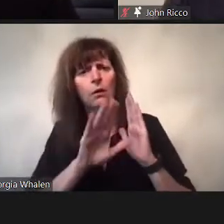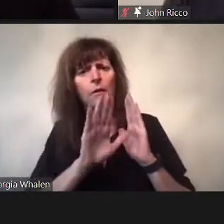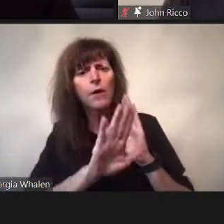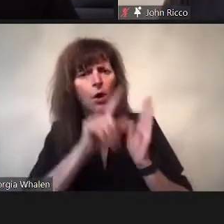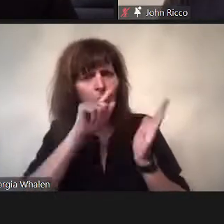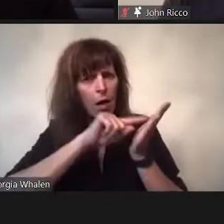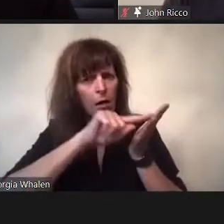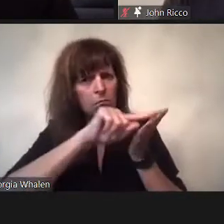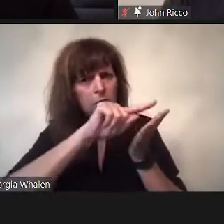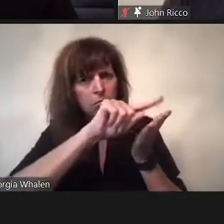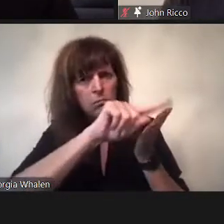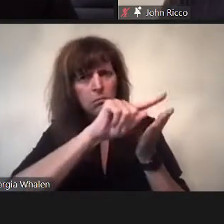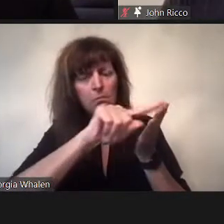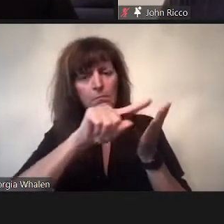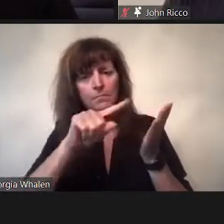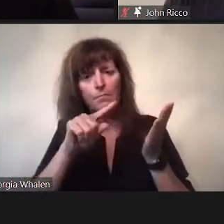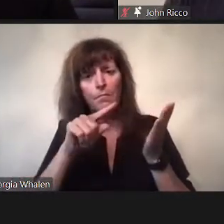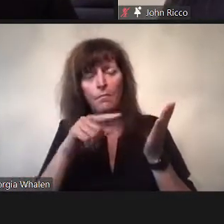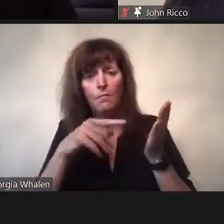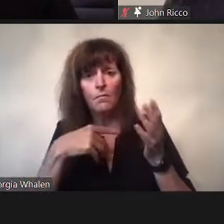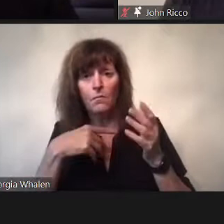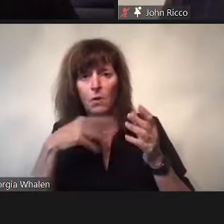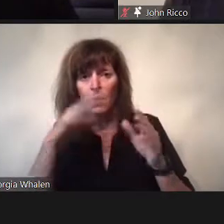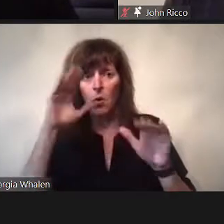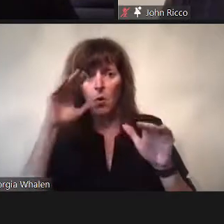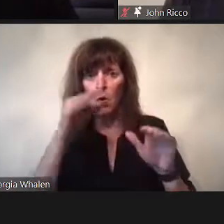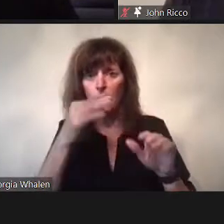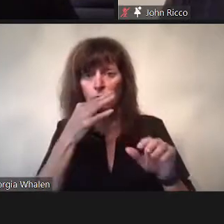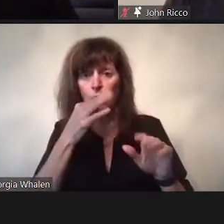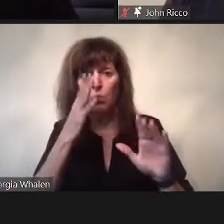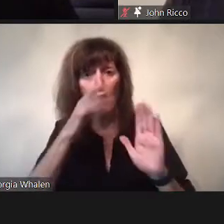I wish I had insight, but I really don't.